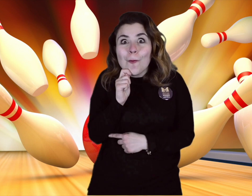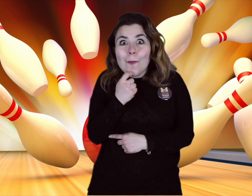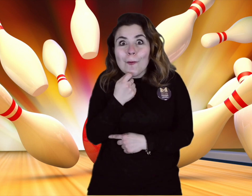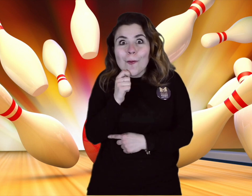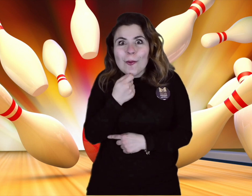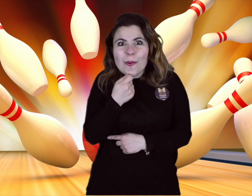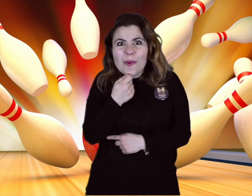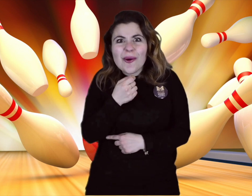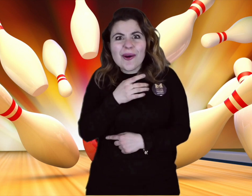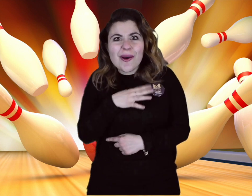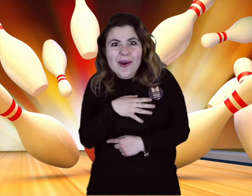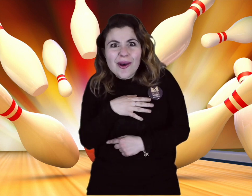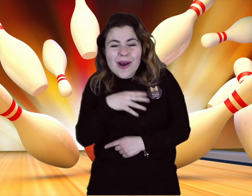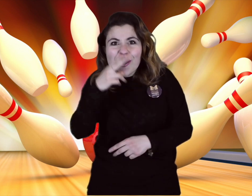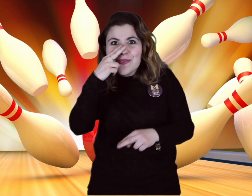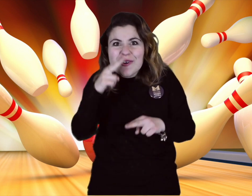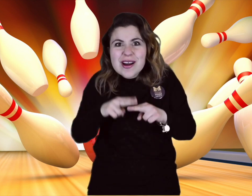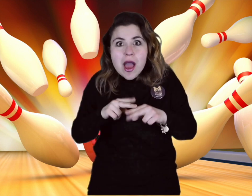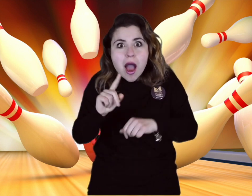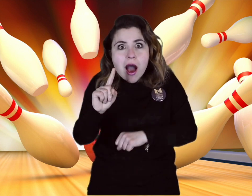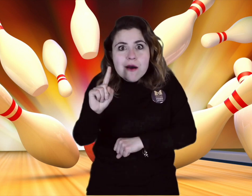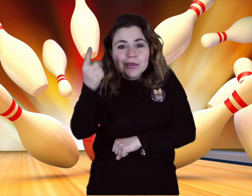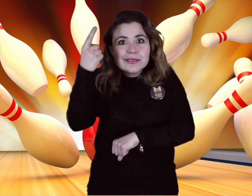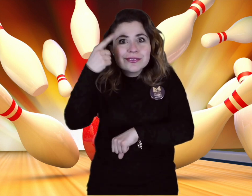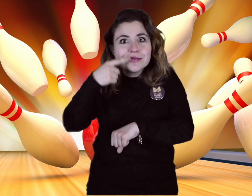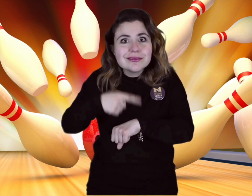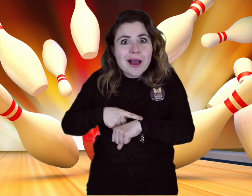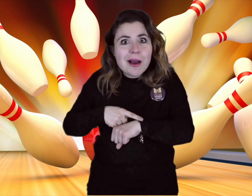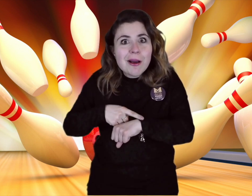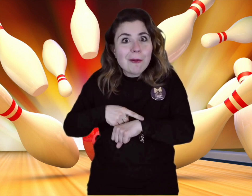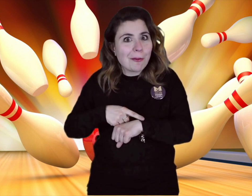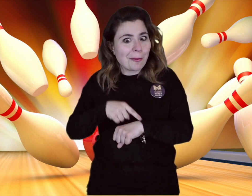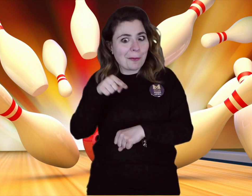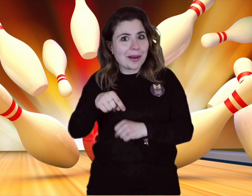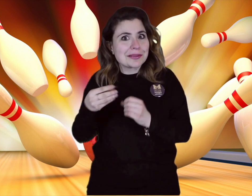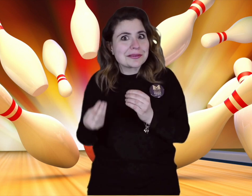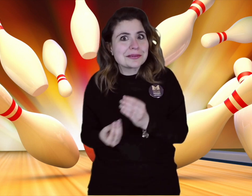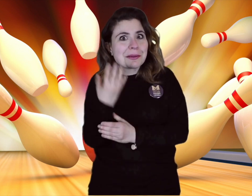How cool is that? It'll be so much fun! It's a first for us.